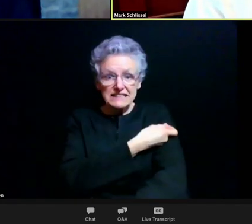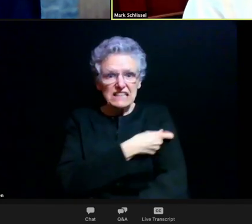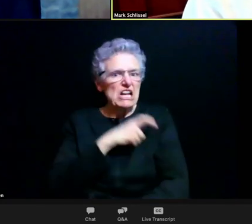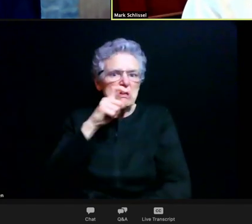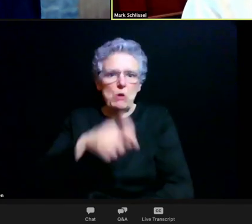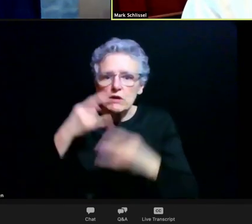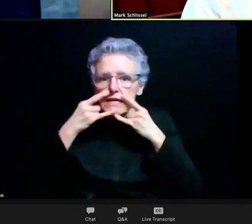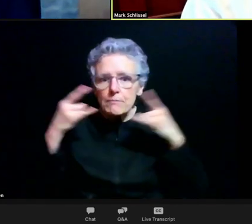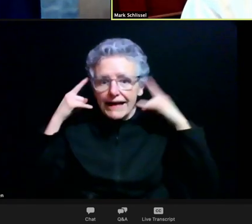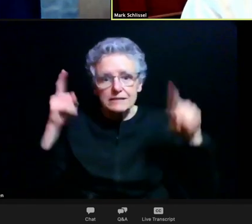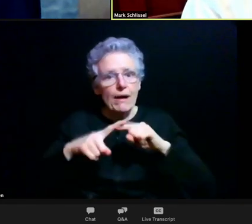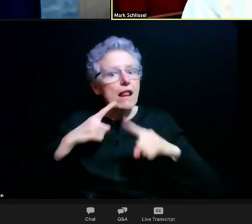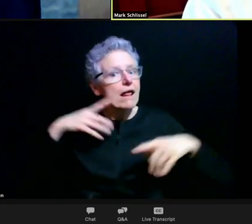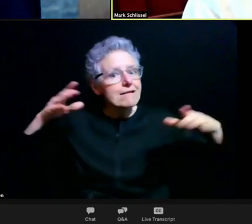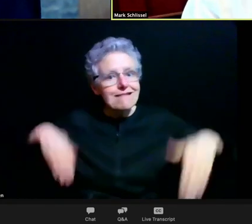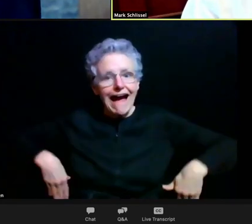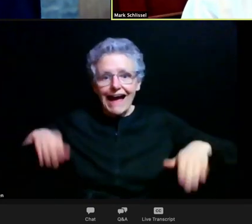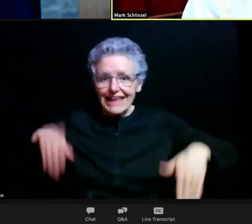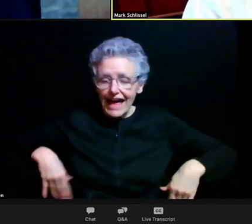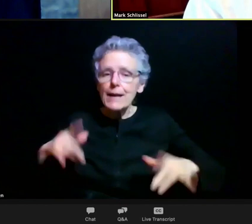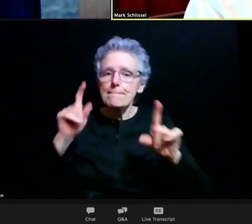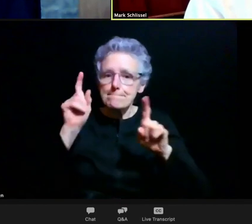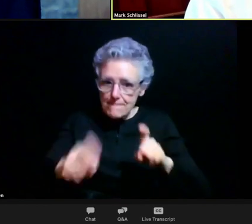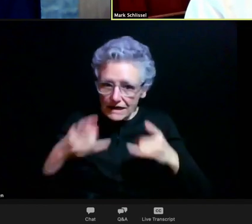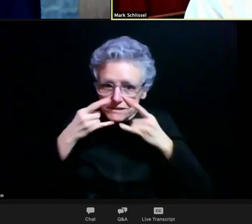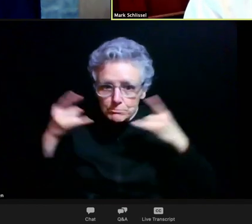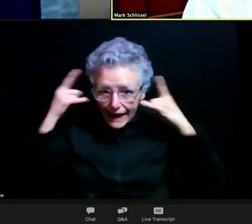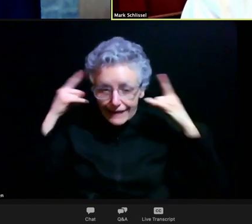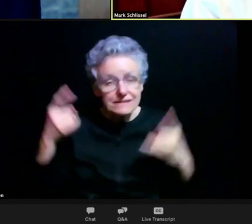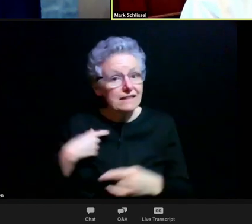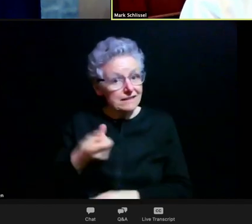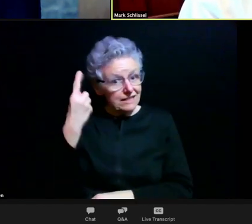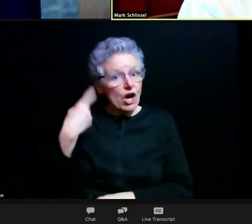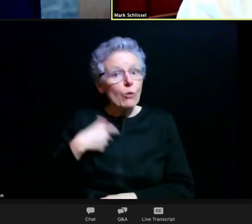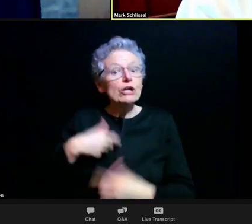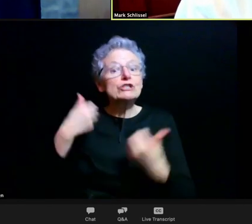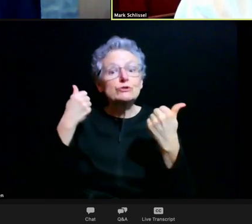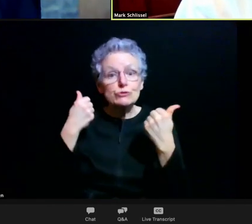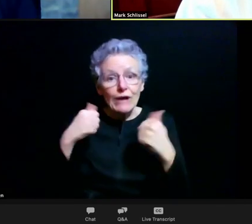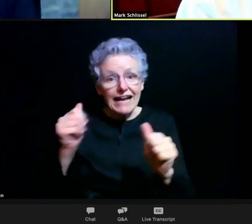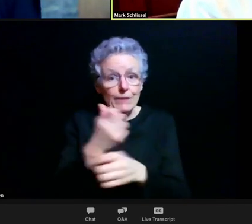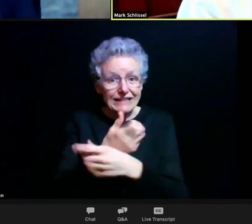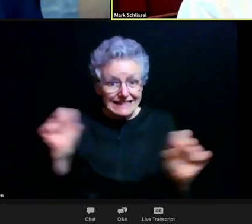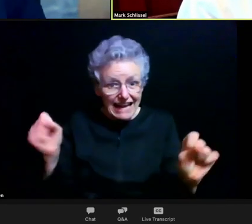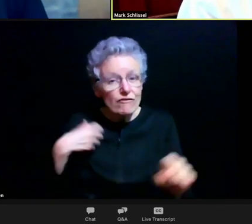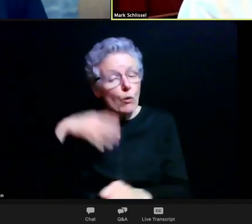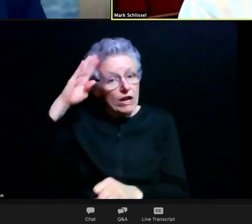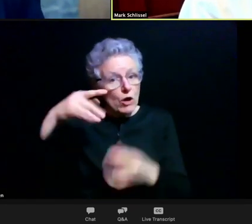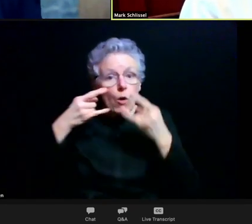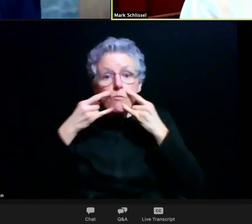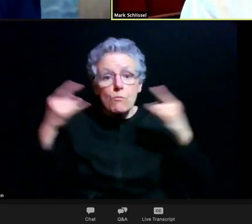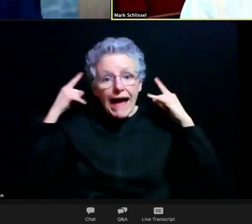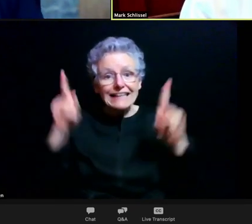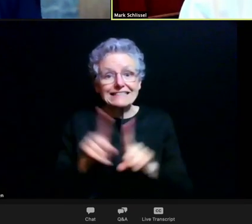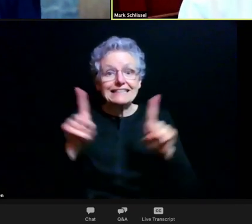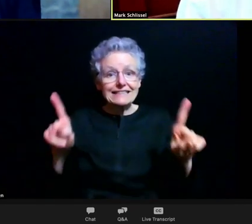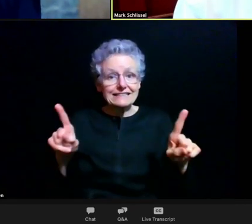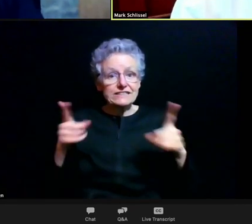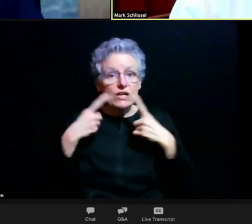We're also trying to be err on the conservative side because we know that mask and distancing work, and it would be a shame to promote illness